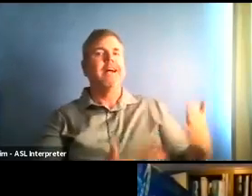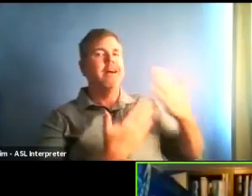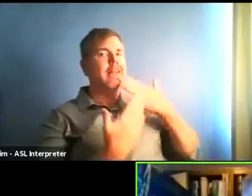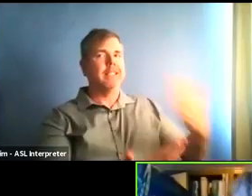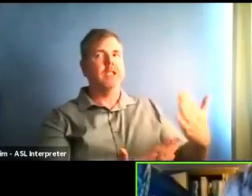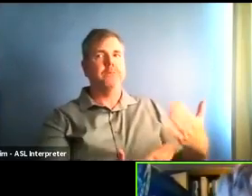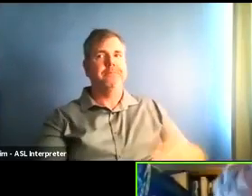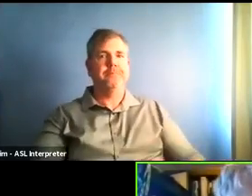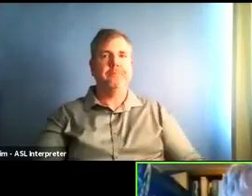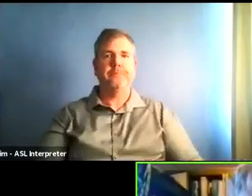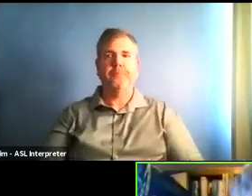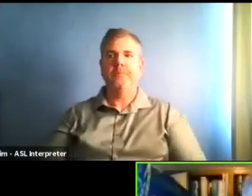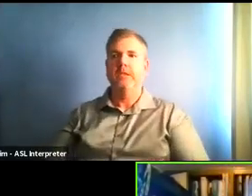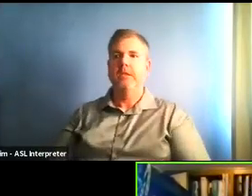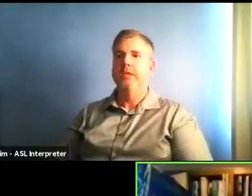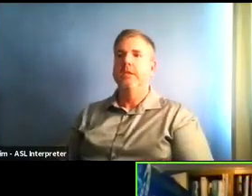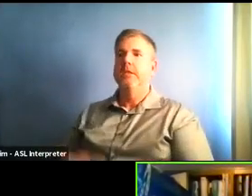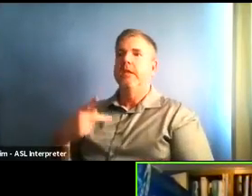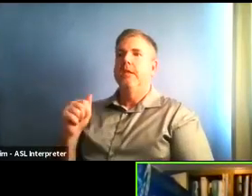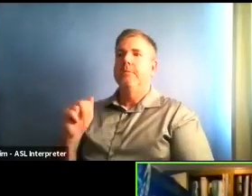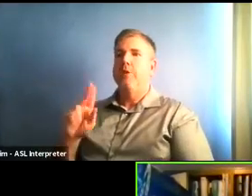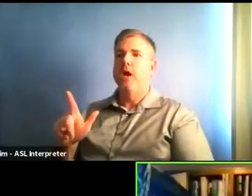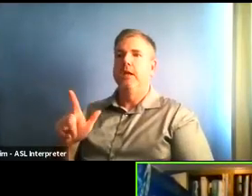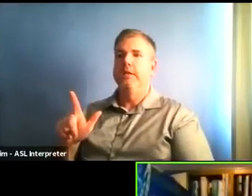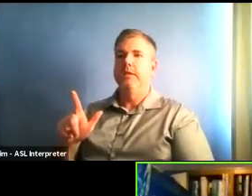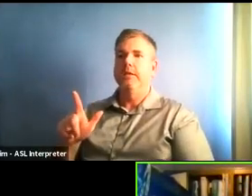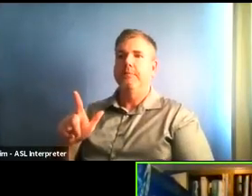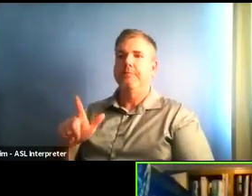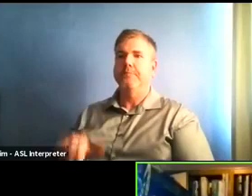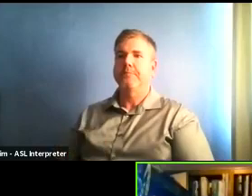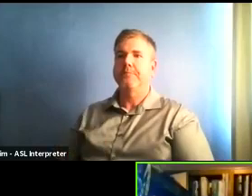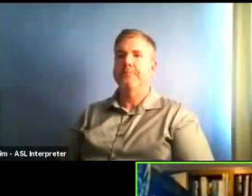OK, here's a question from Kathy